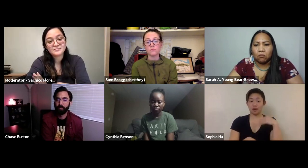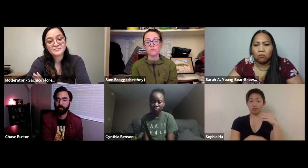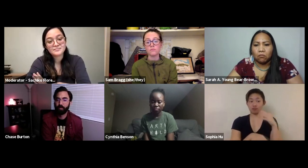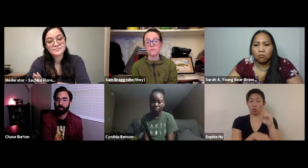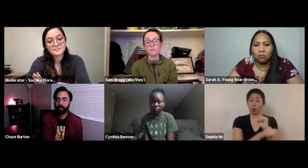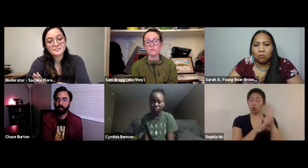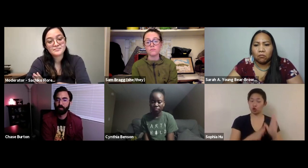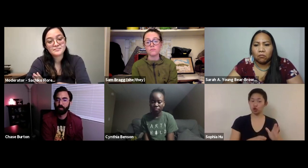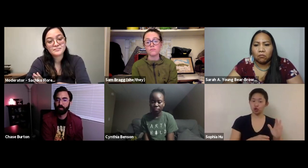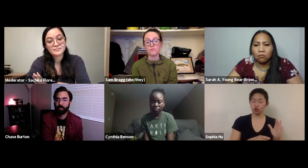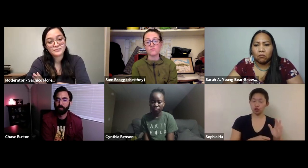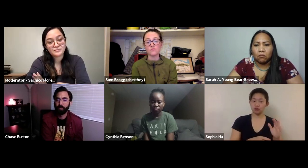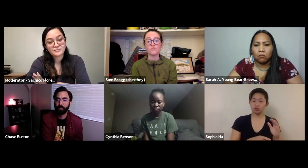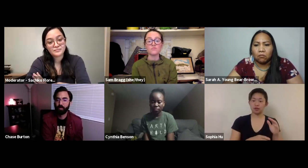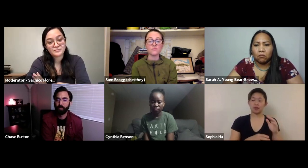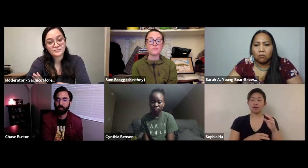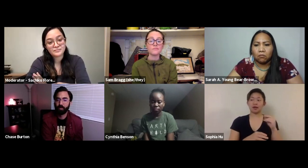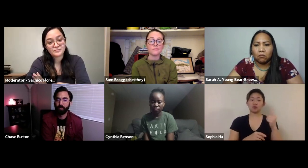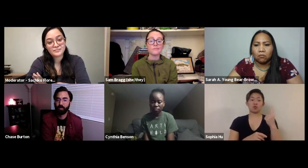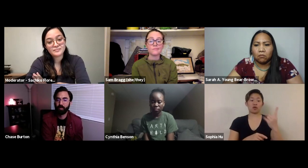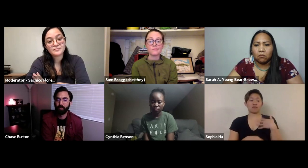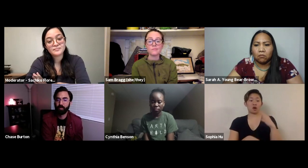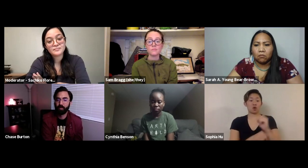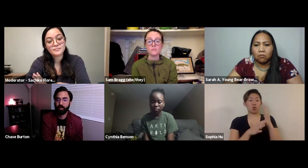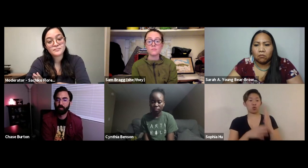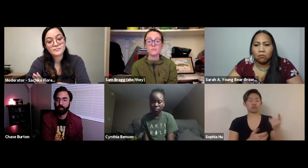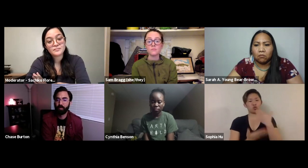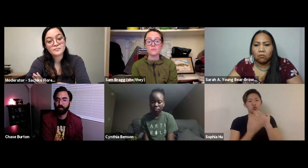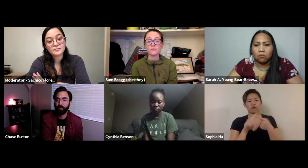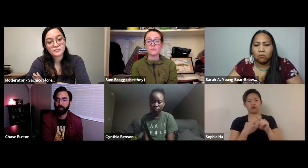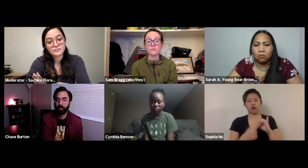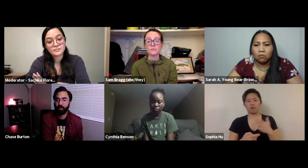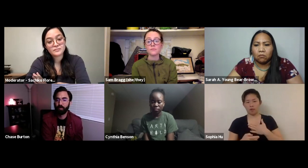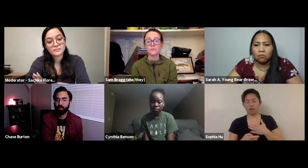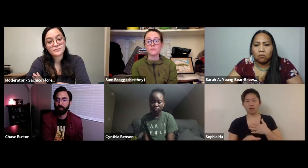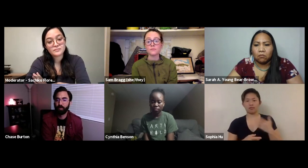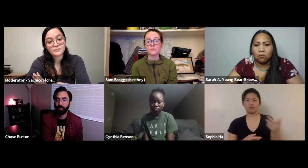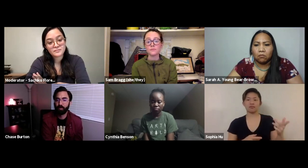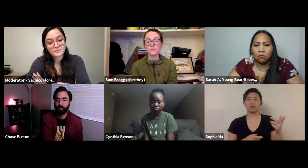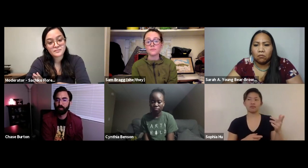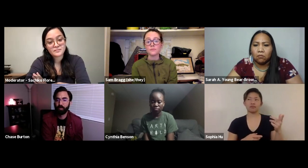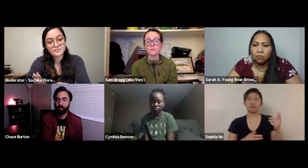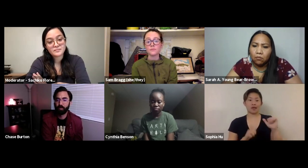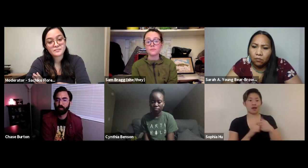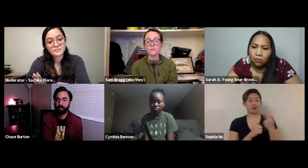and conservation now I've been learning a lot through my coworkers. I have a co-worker